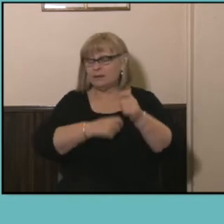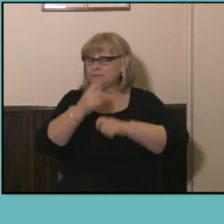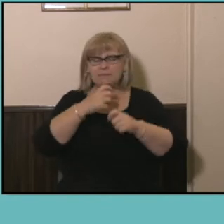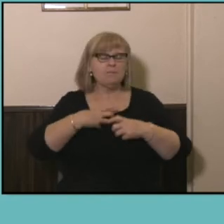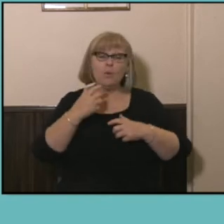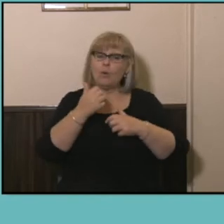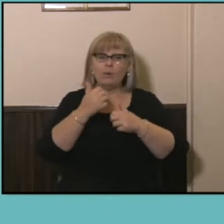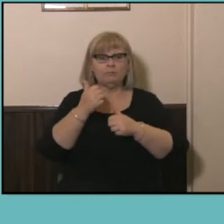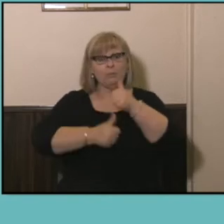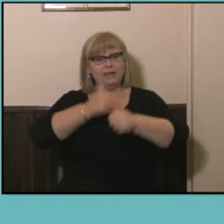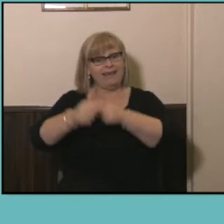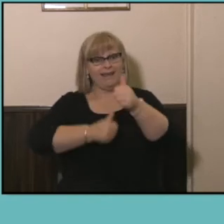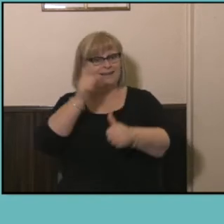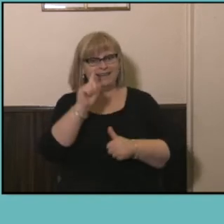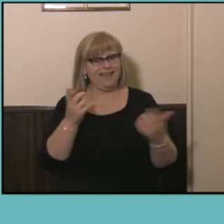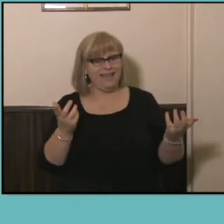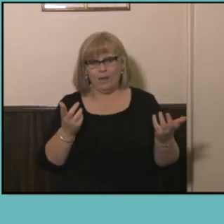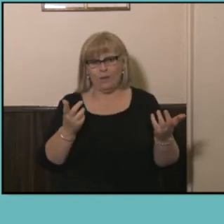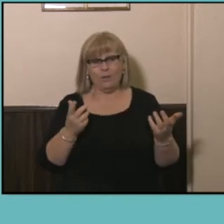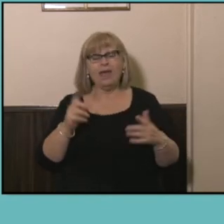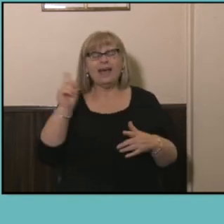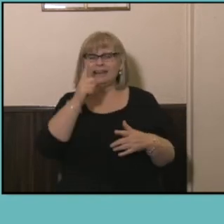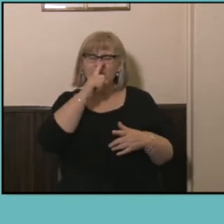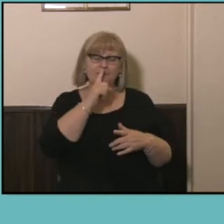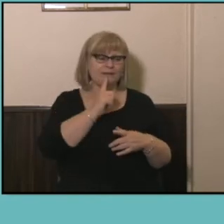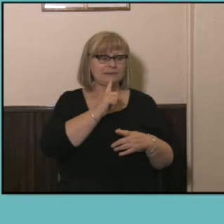and what a number of commentators are noting is a kind of transitional pathway